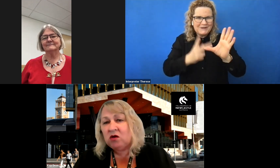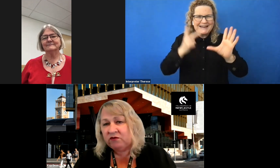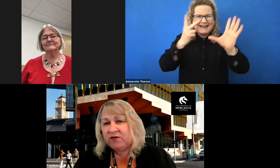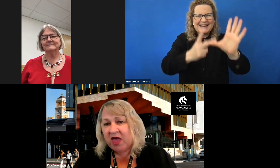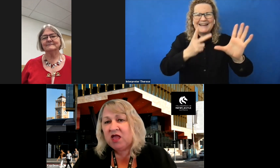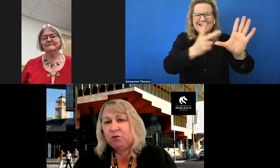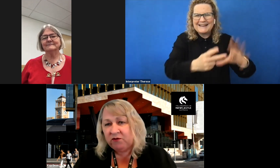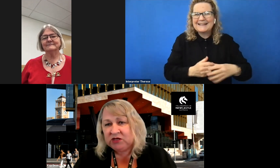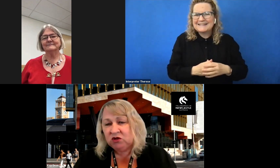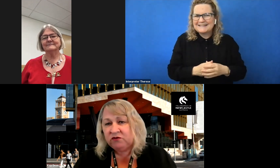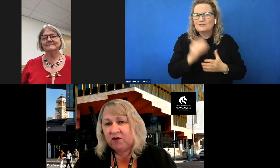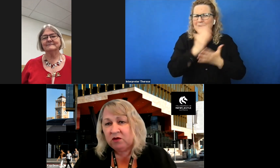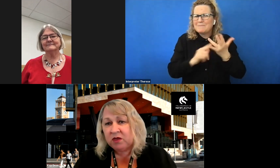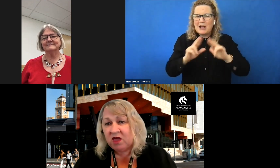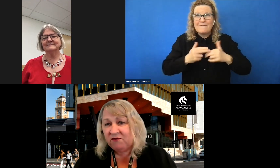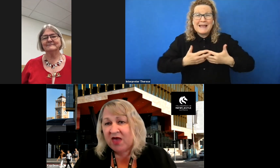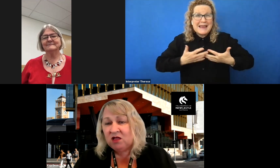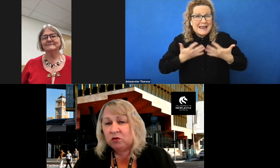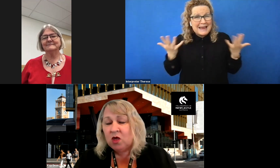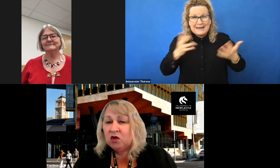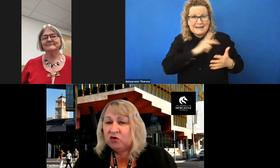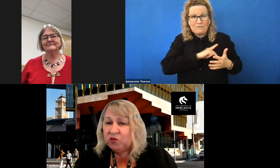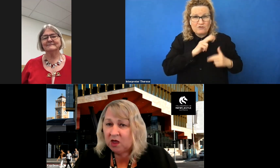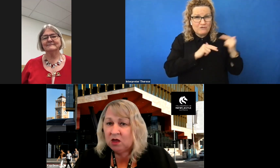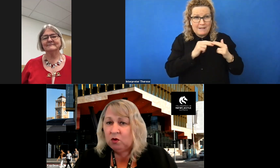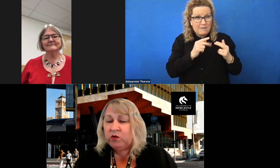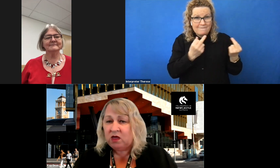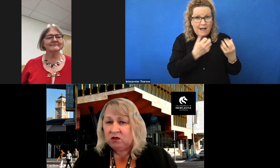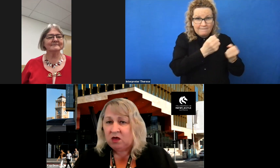of any professional development available because we don't know what we don't know.